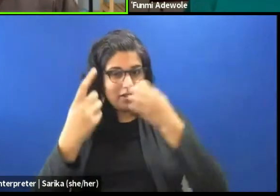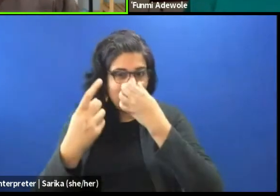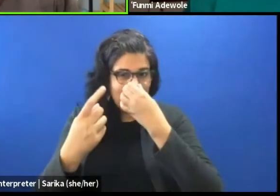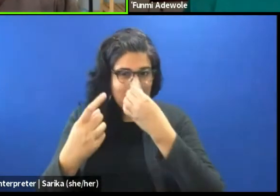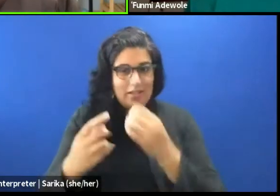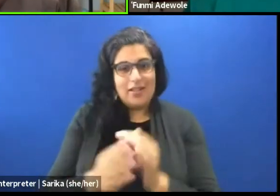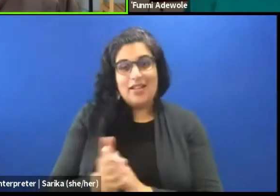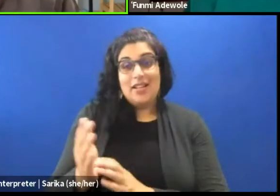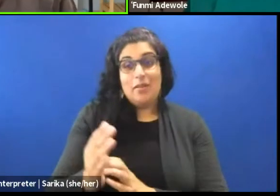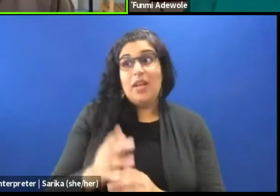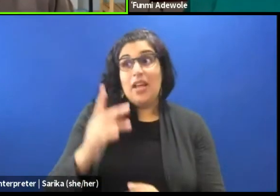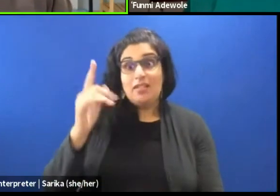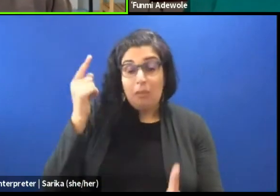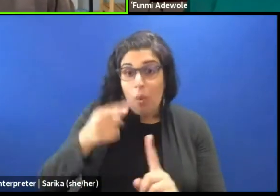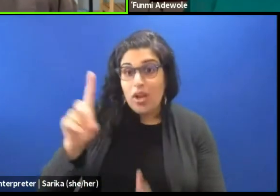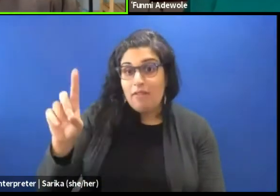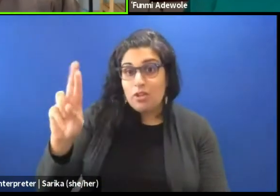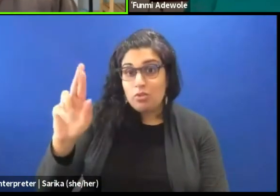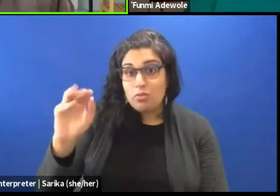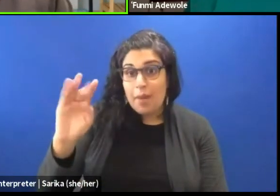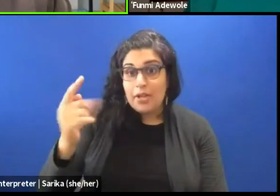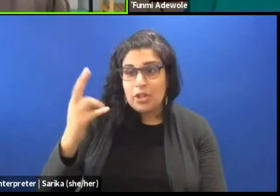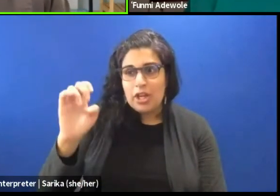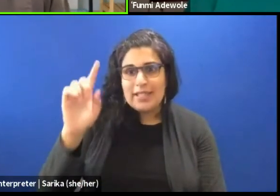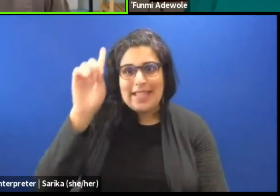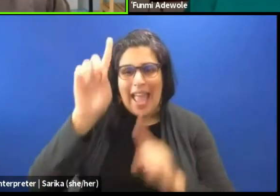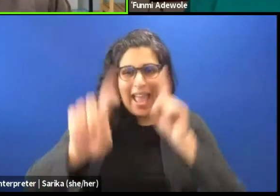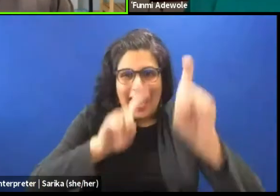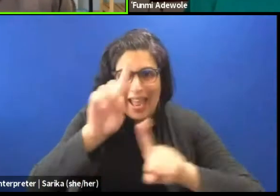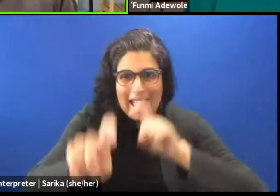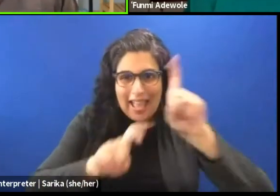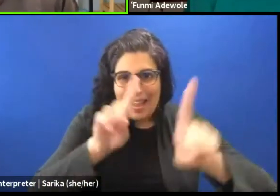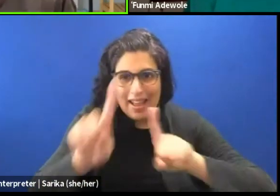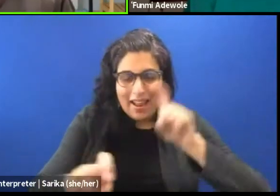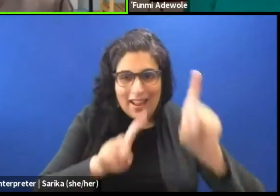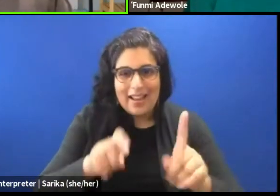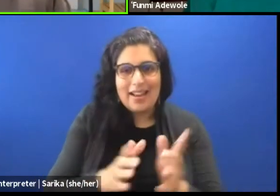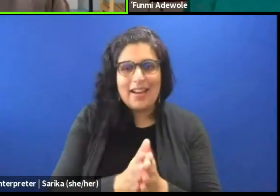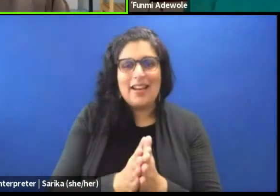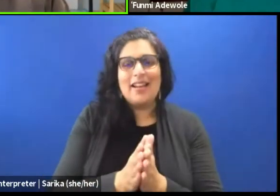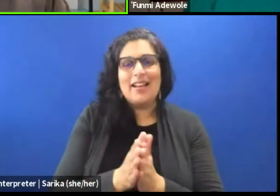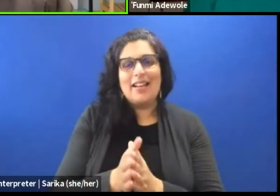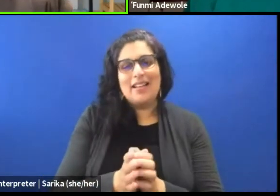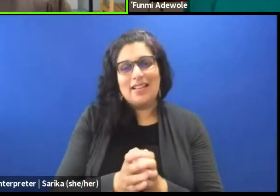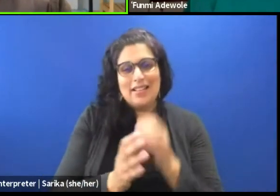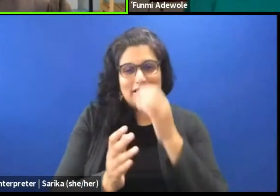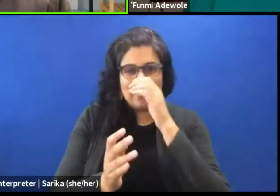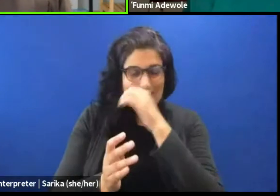is to really ask questions. Like in a lot of times it can sound like, can't you see that? But I know I can see but I'm asking